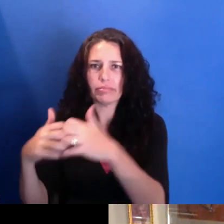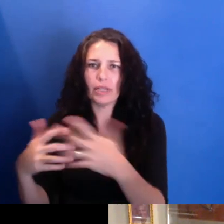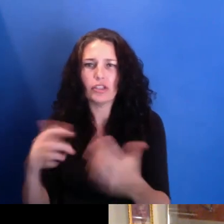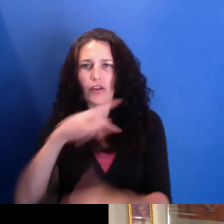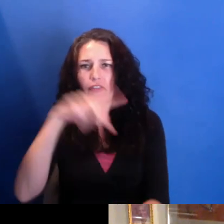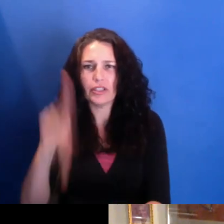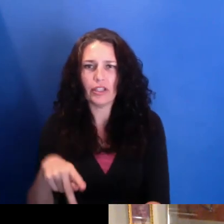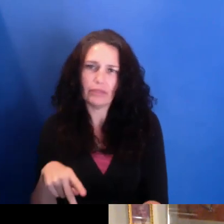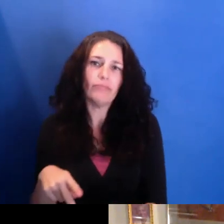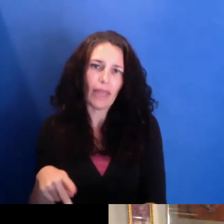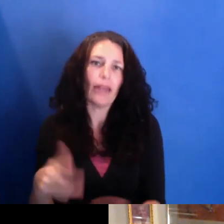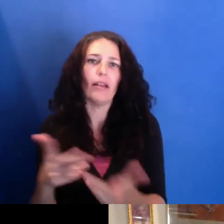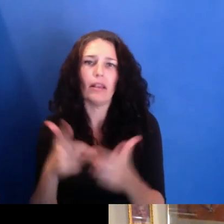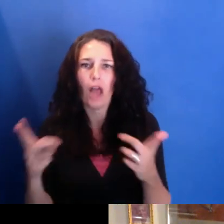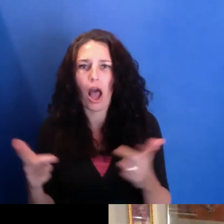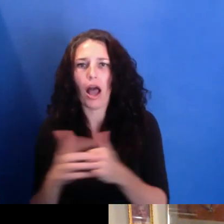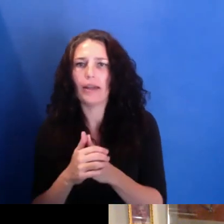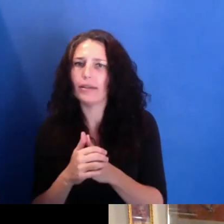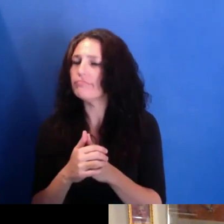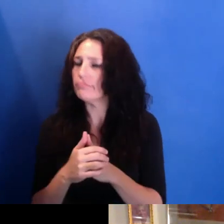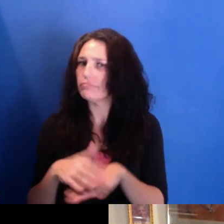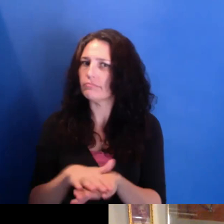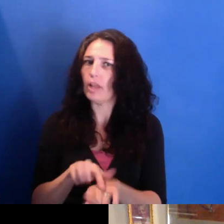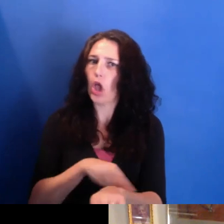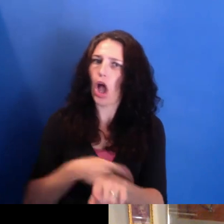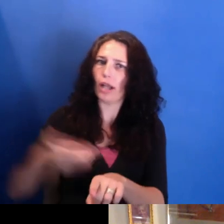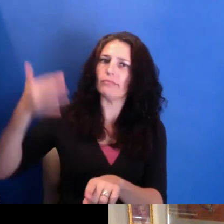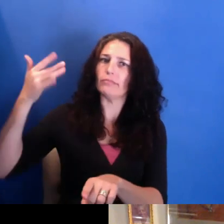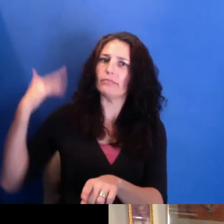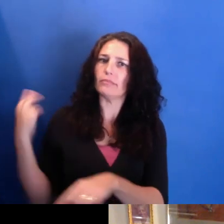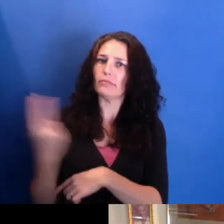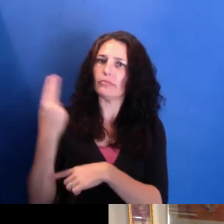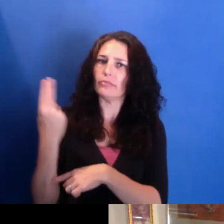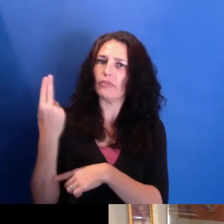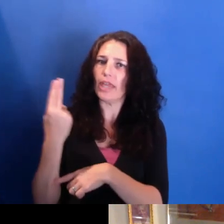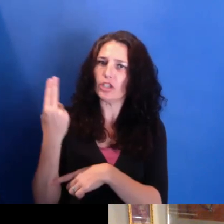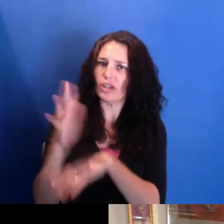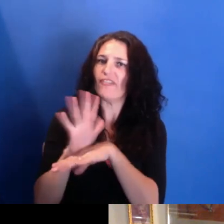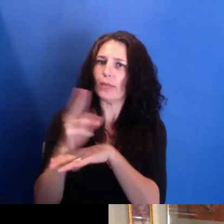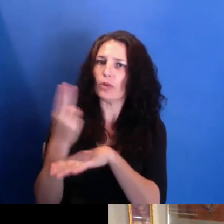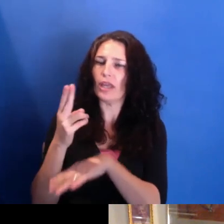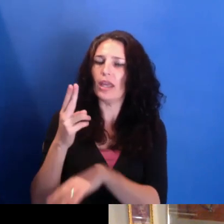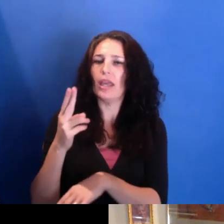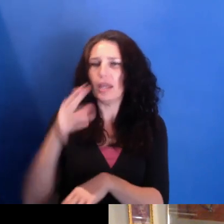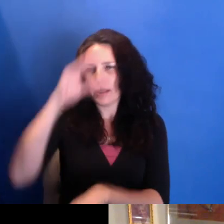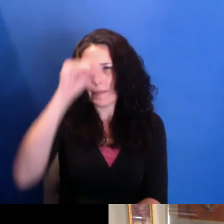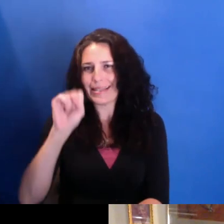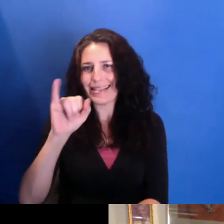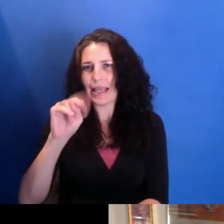In fact, Siegmund Lubin is a-- sort of the filmmaker from the 1890s, like, lived like a block